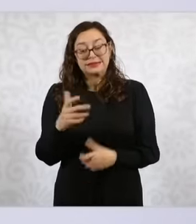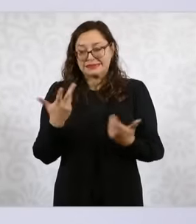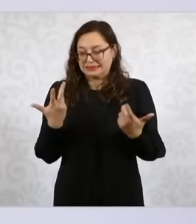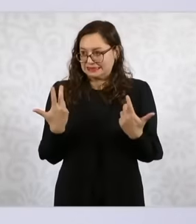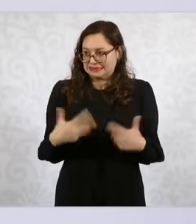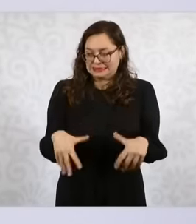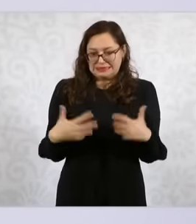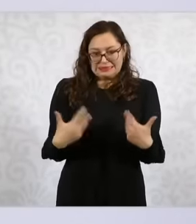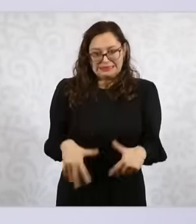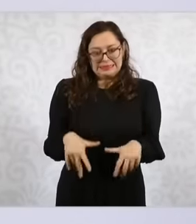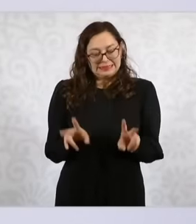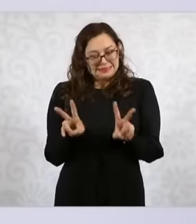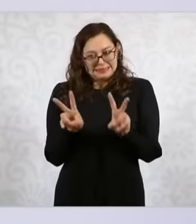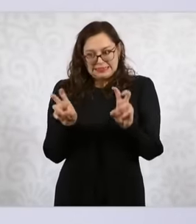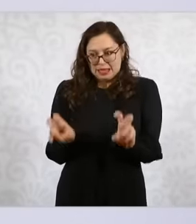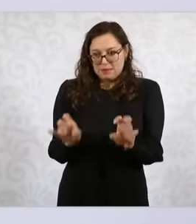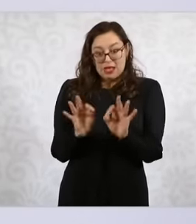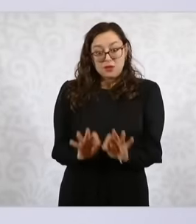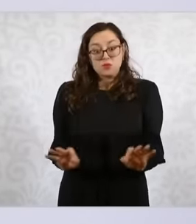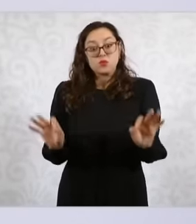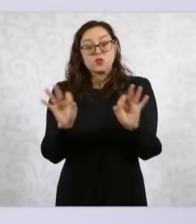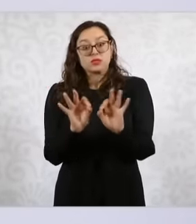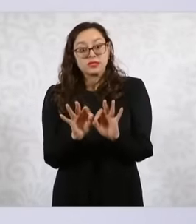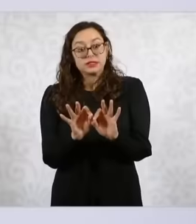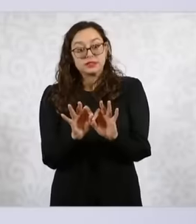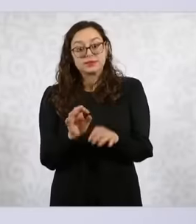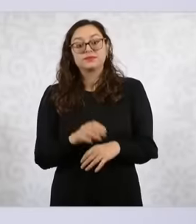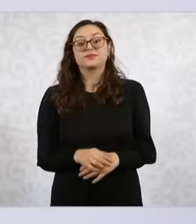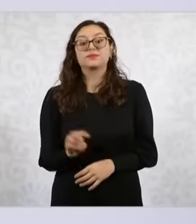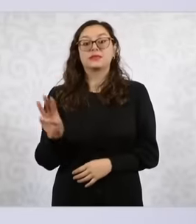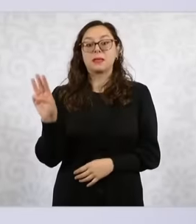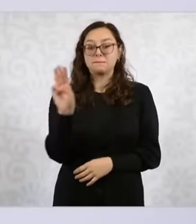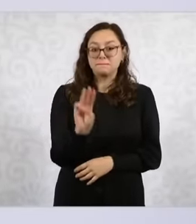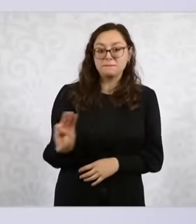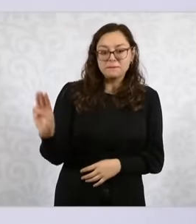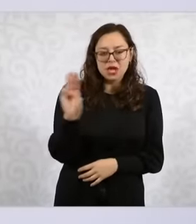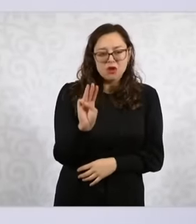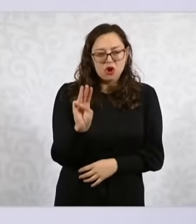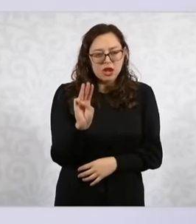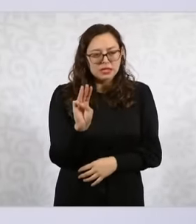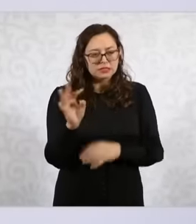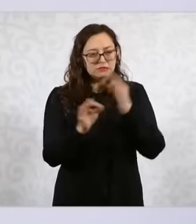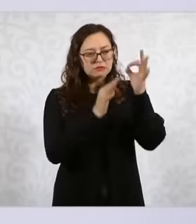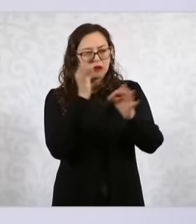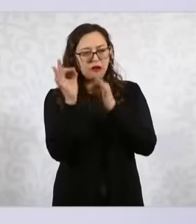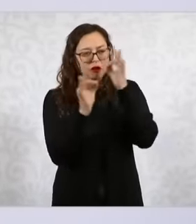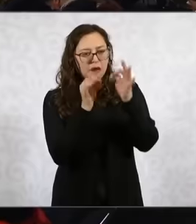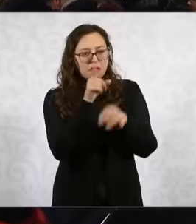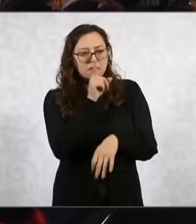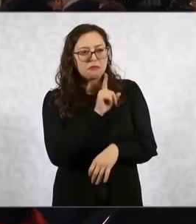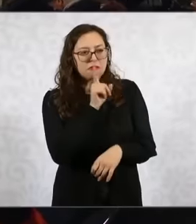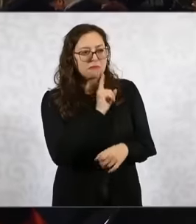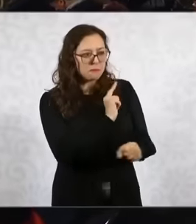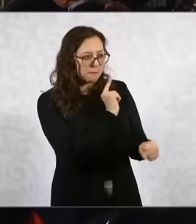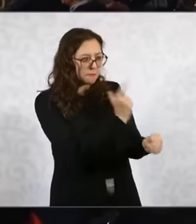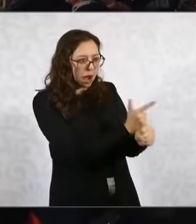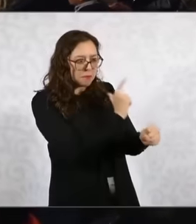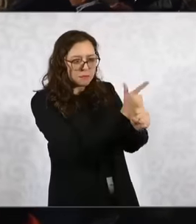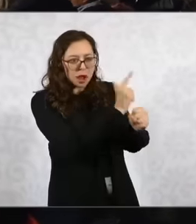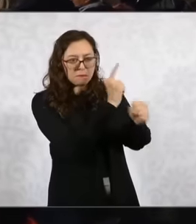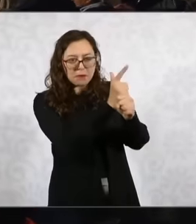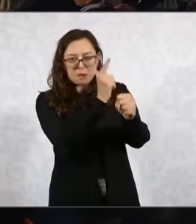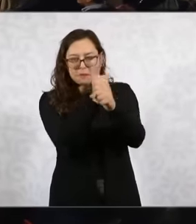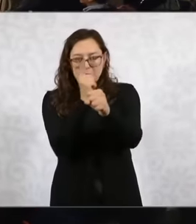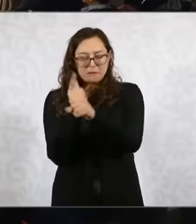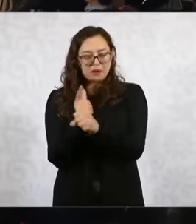Wednesday, we are going to call it a lie detector and not only are we going to do a review of the